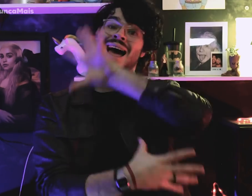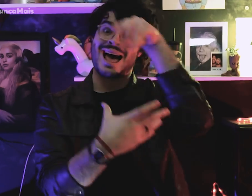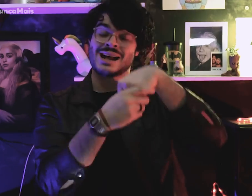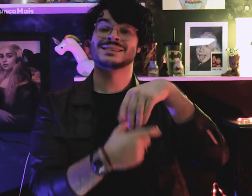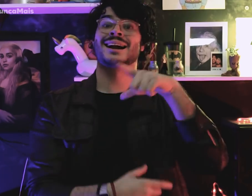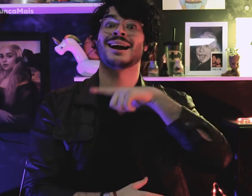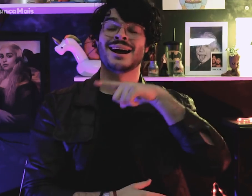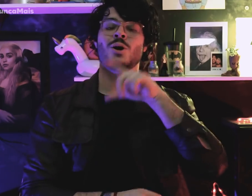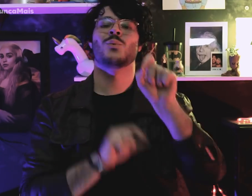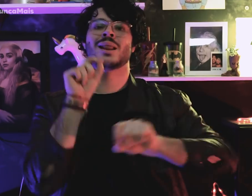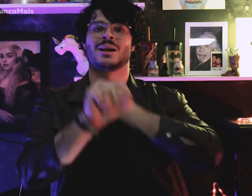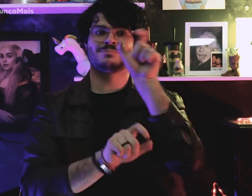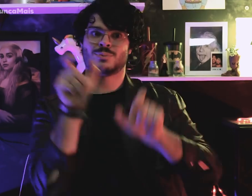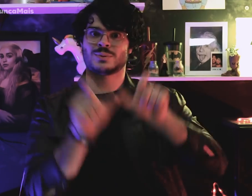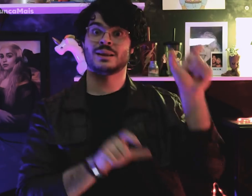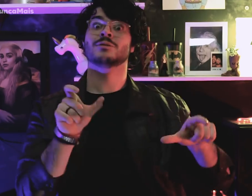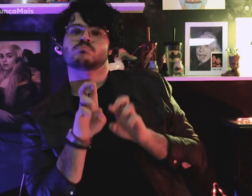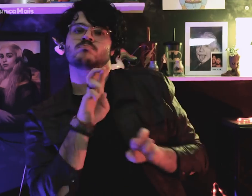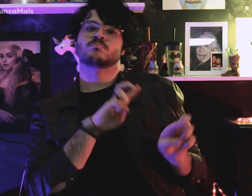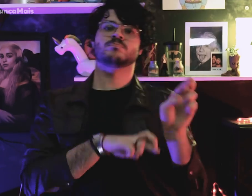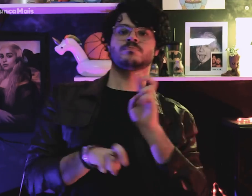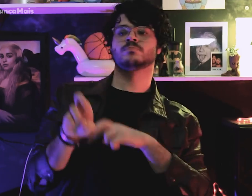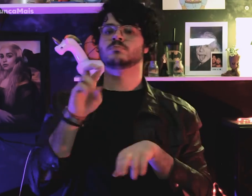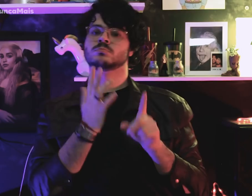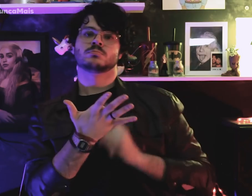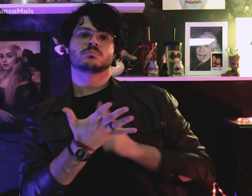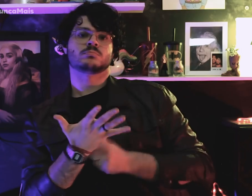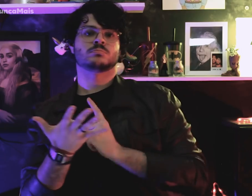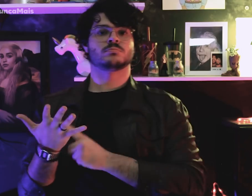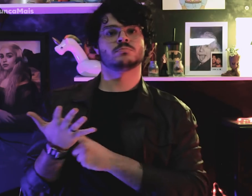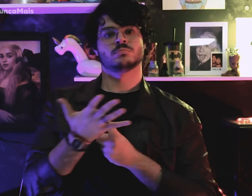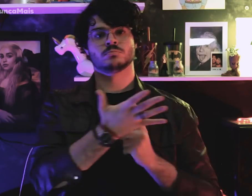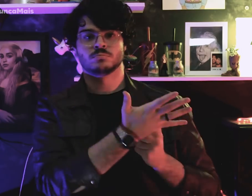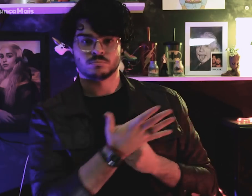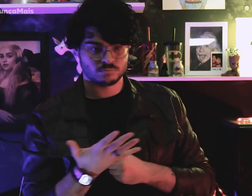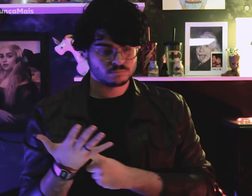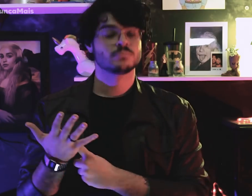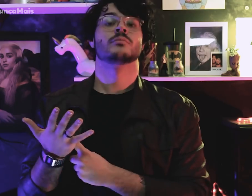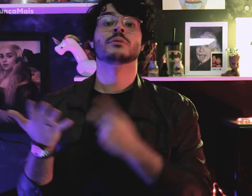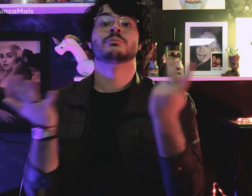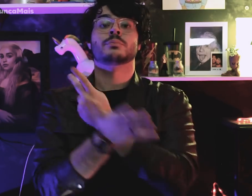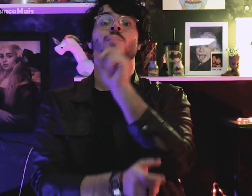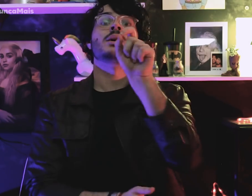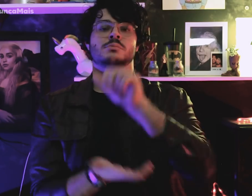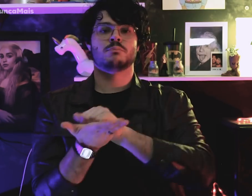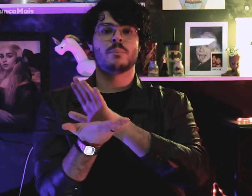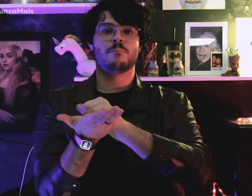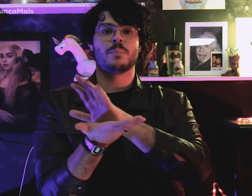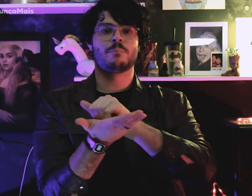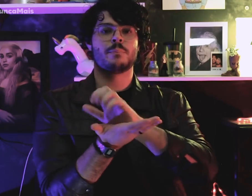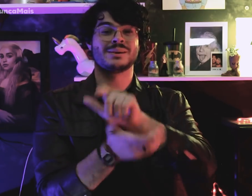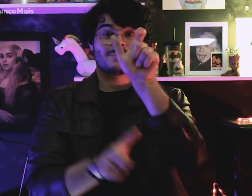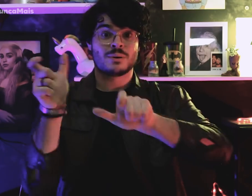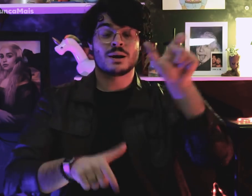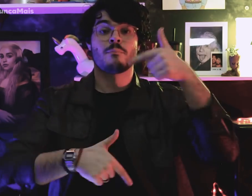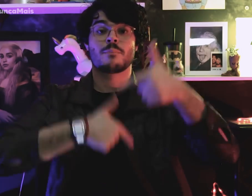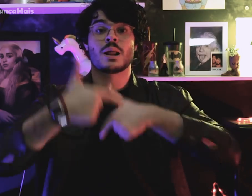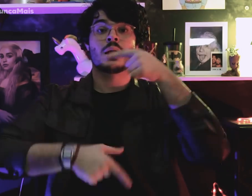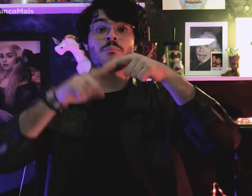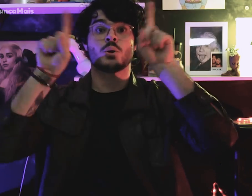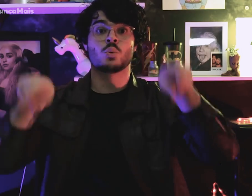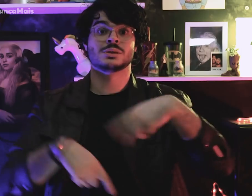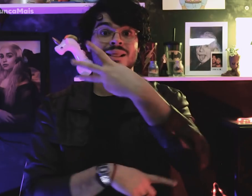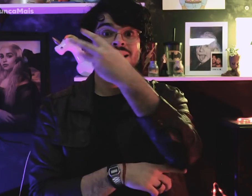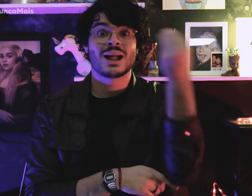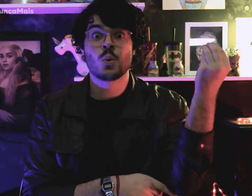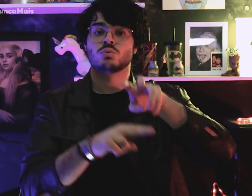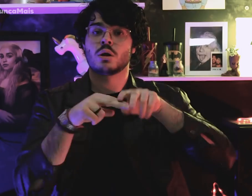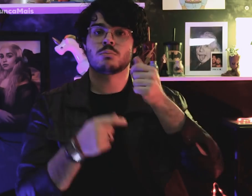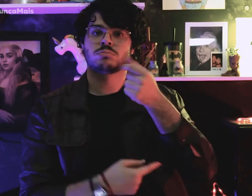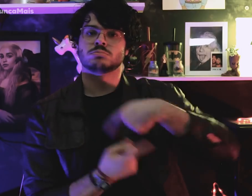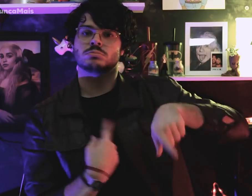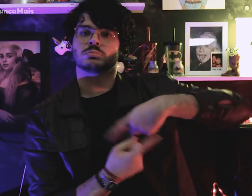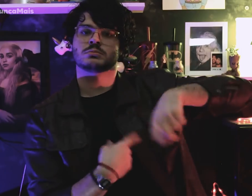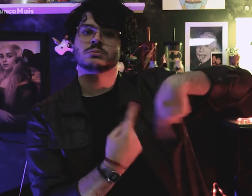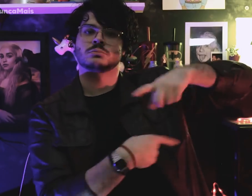que estão envolvidas em espionagem e delação de quase 300 funcionários.